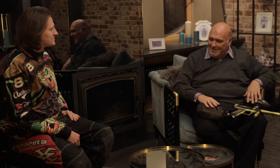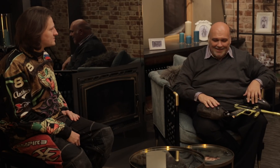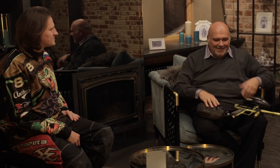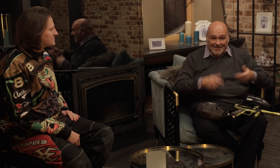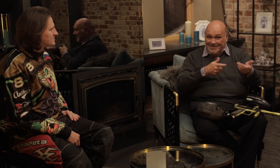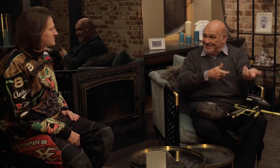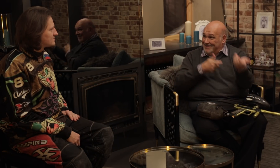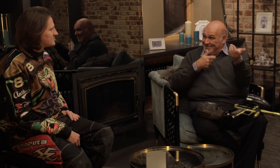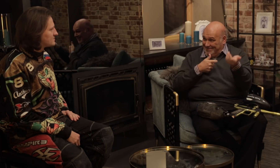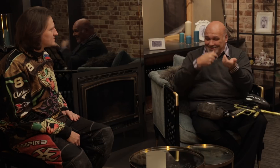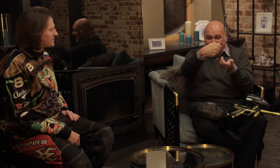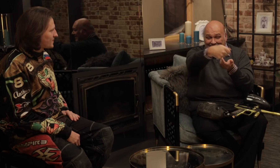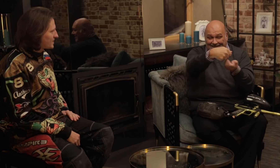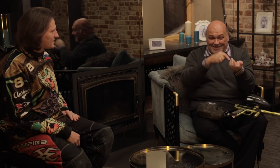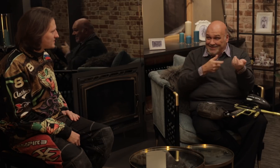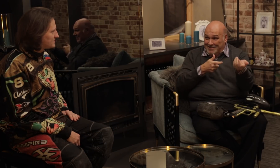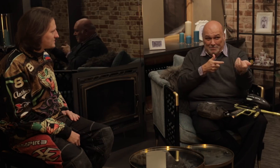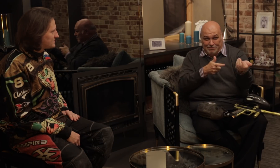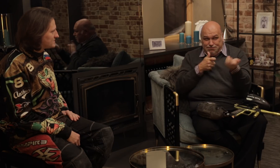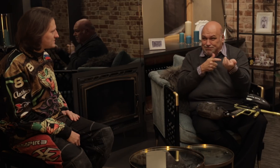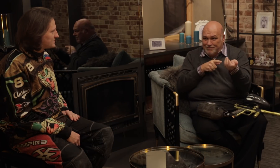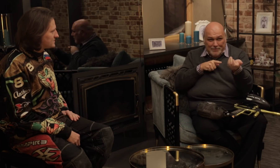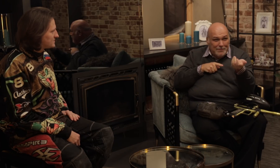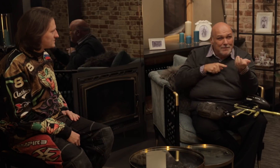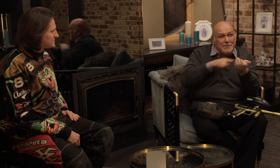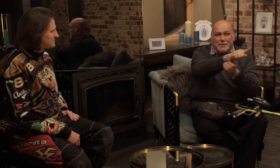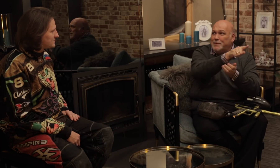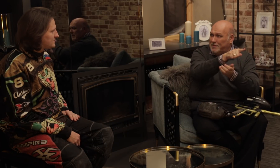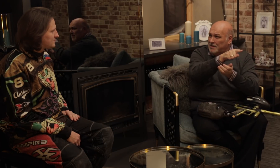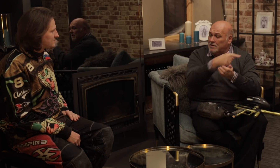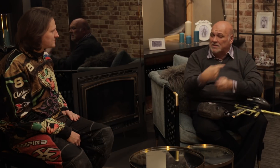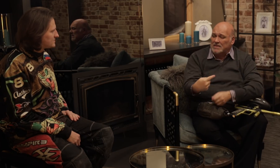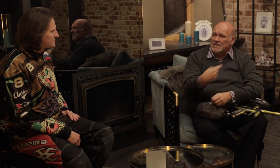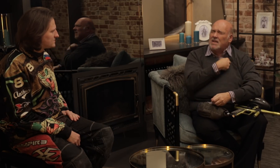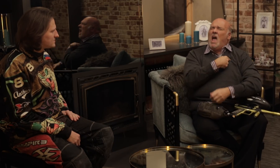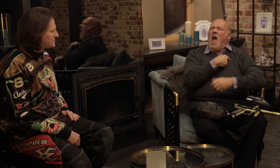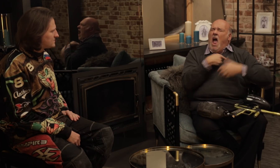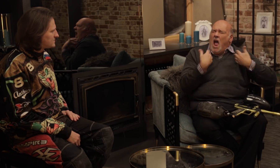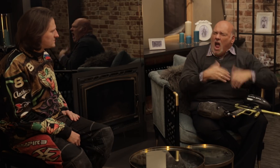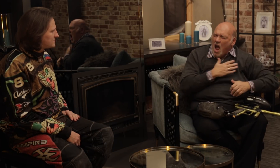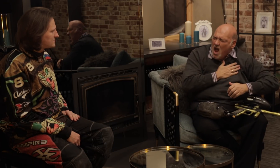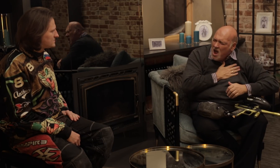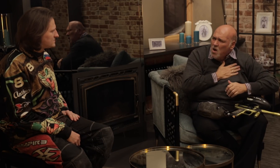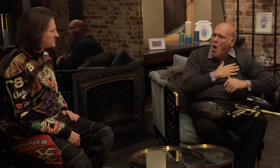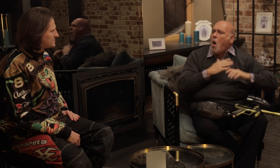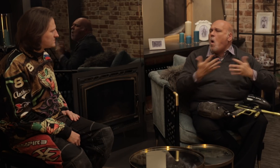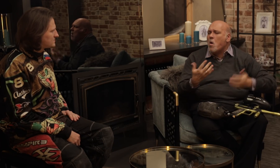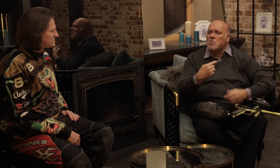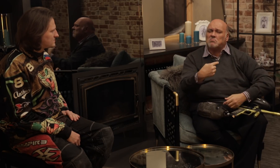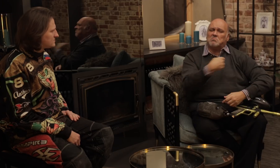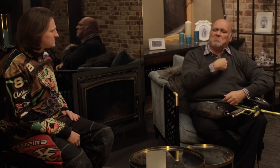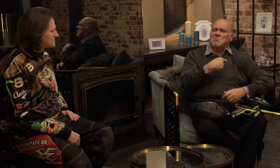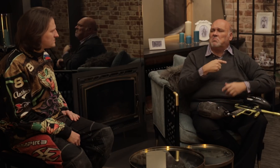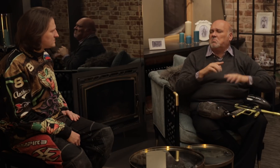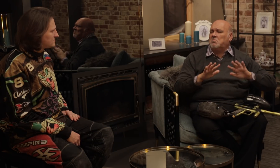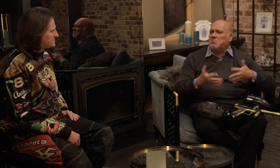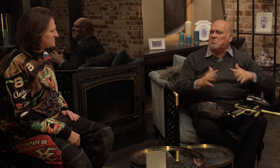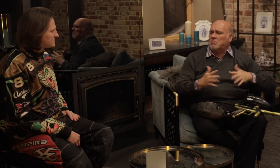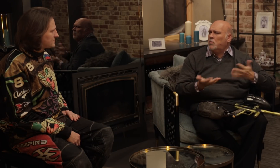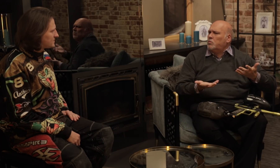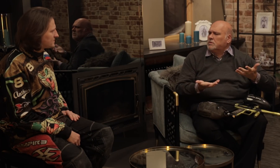When you shoot someone with a paintball, does it hurt them, or do they even feel it?